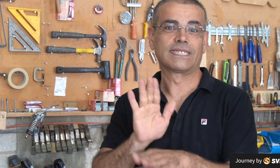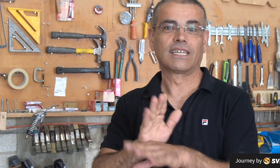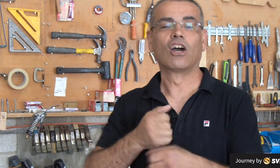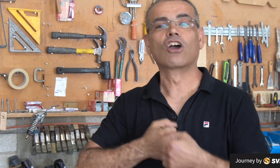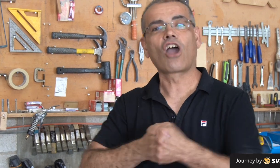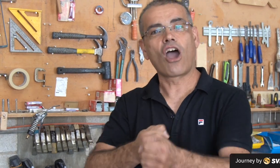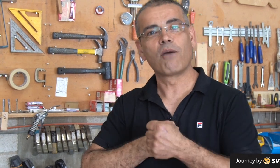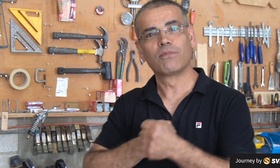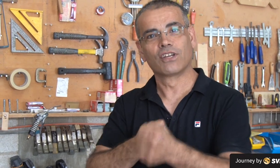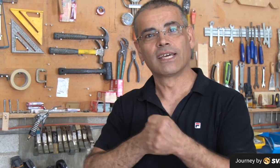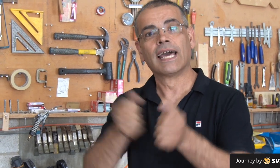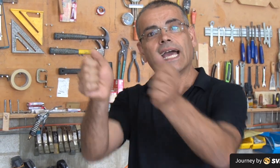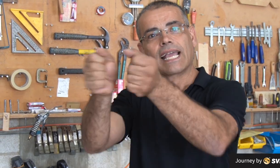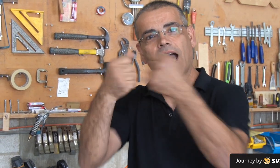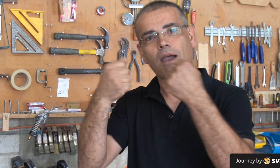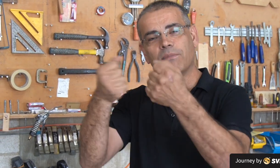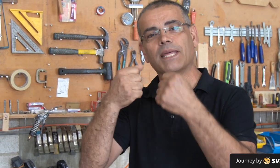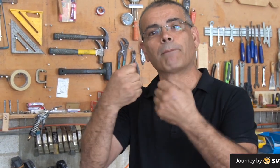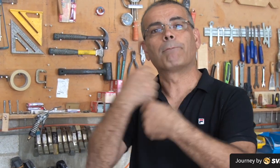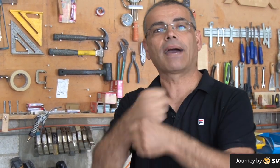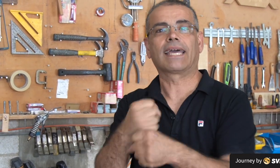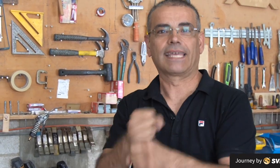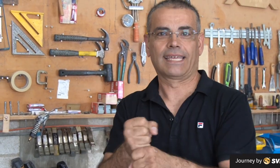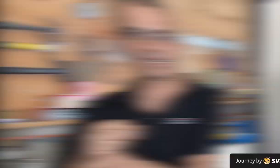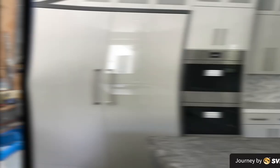I own a carpentry and cabinet-making business.